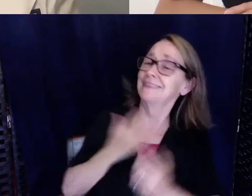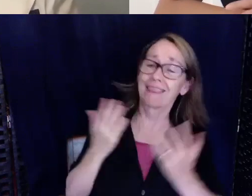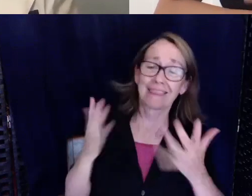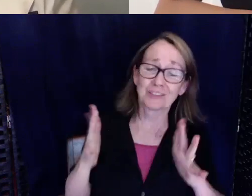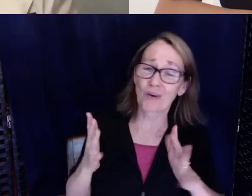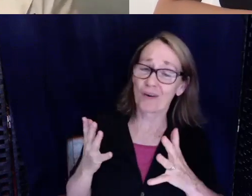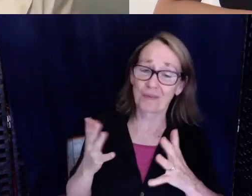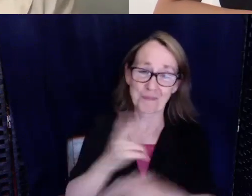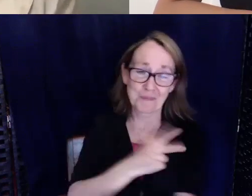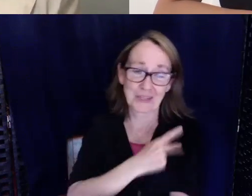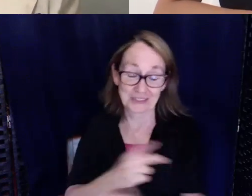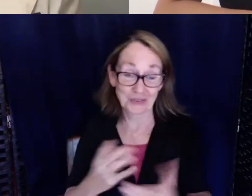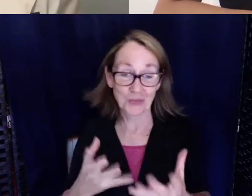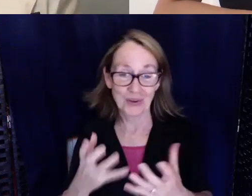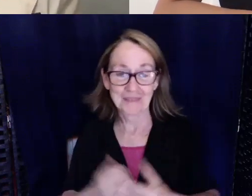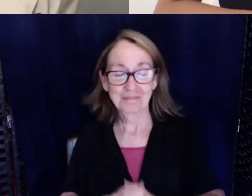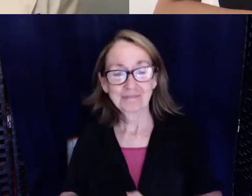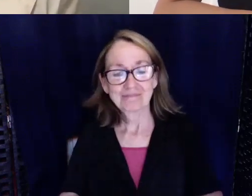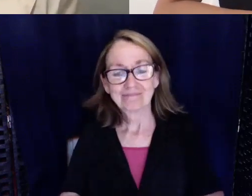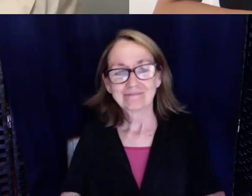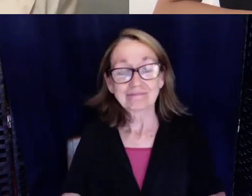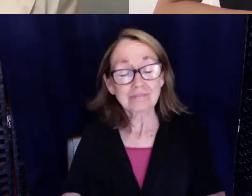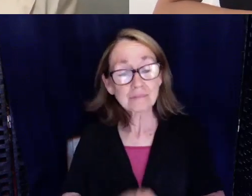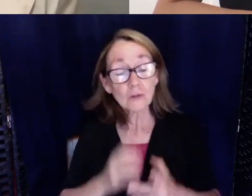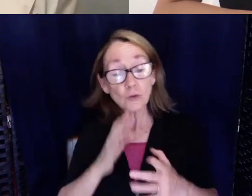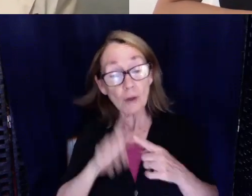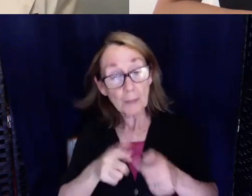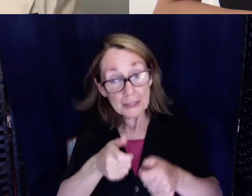So you talked a little bit about using texting for communication and I'm